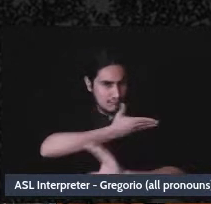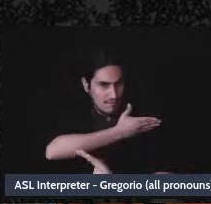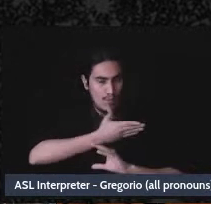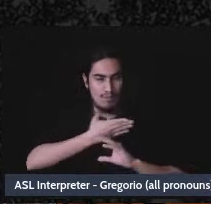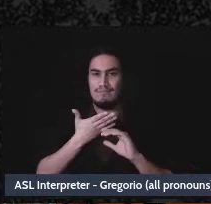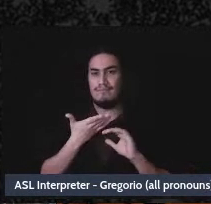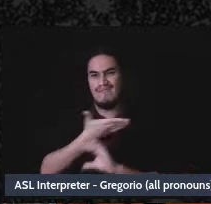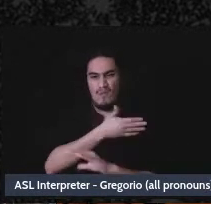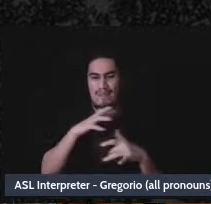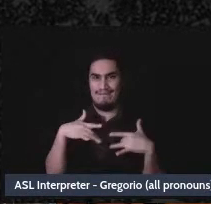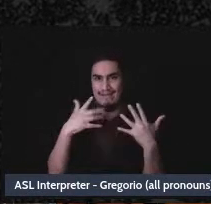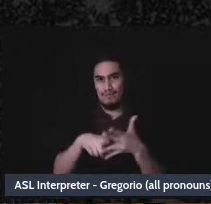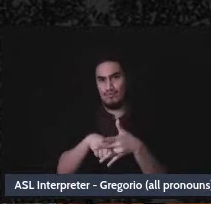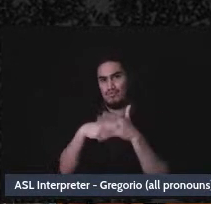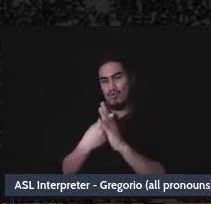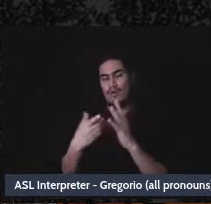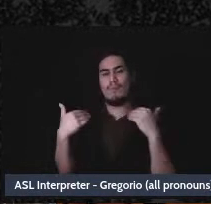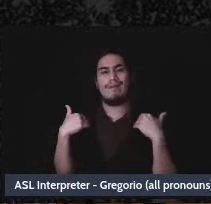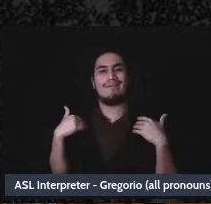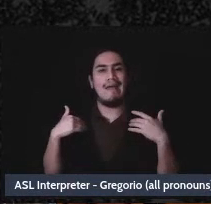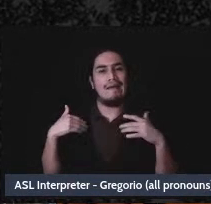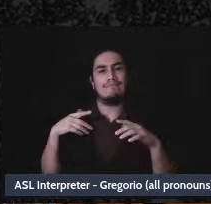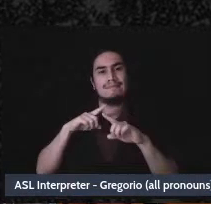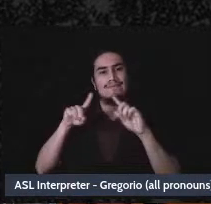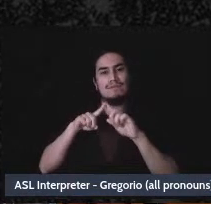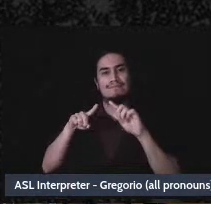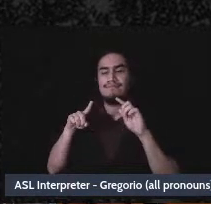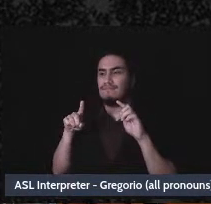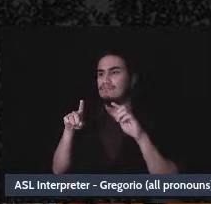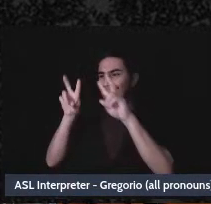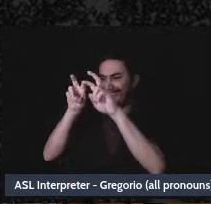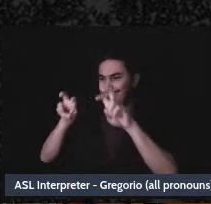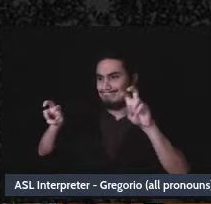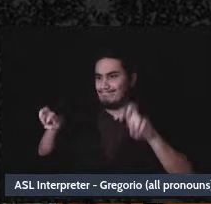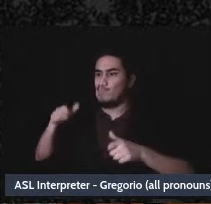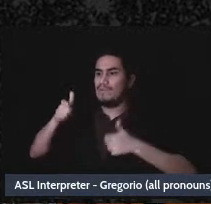event, and that we kind of collated the ones that we thought would be good to answer inside the